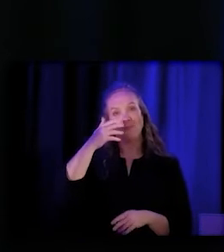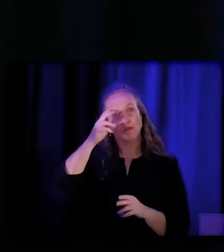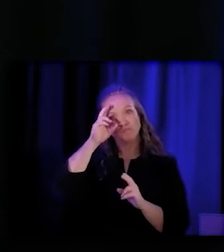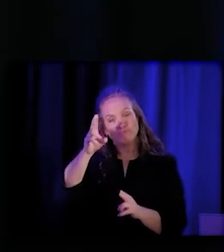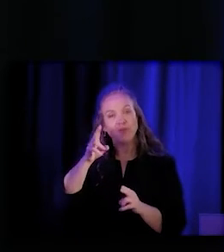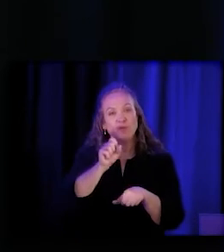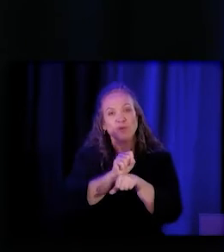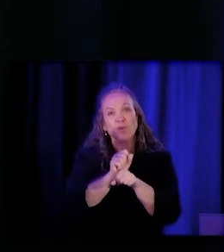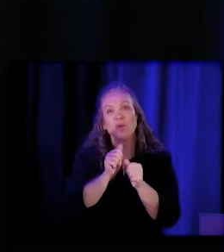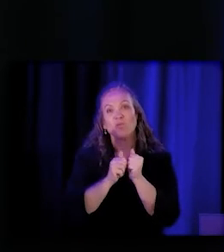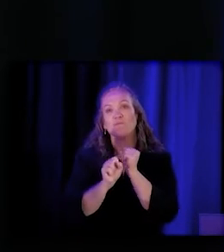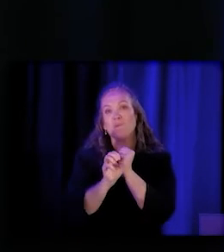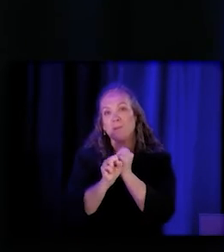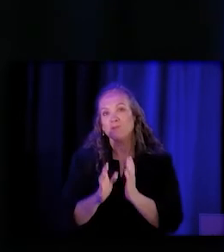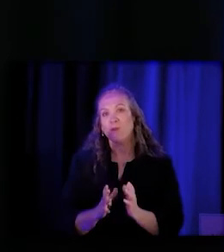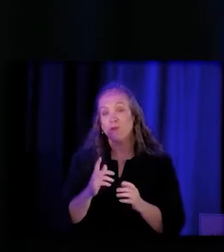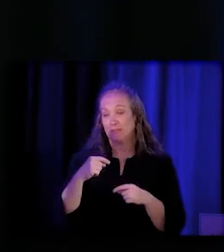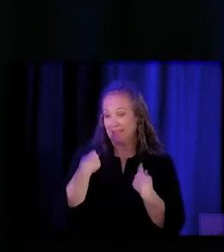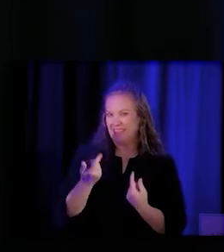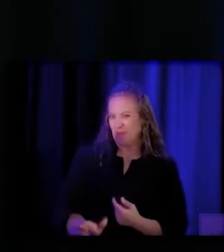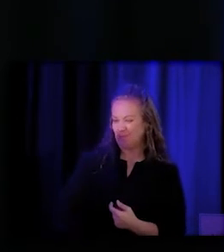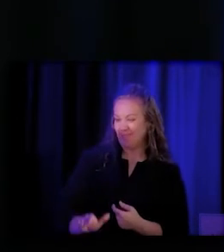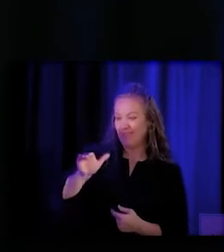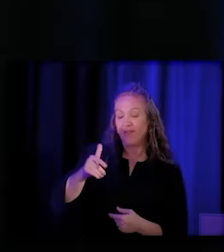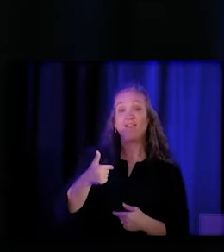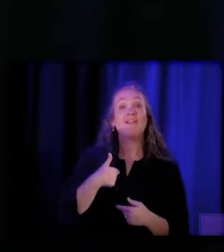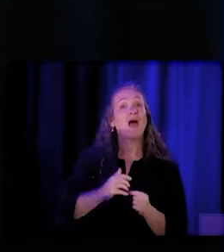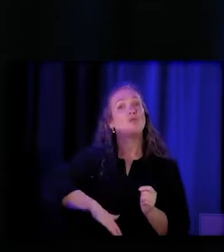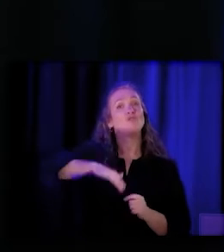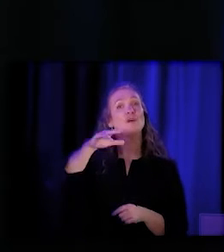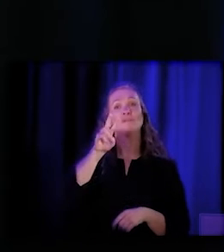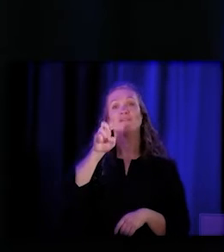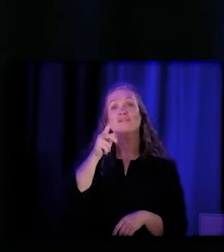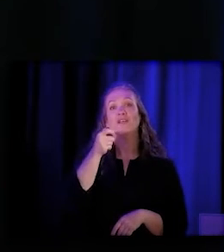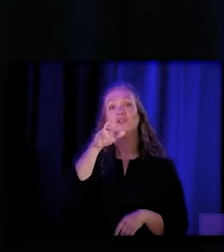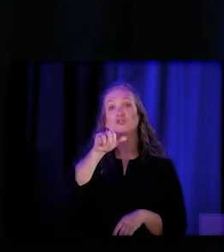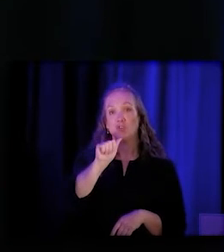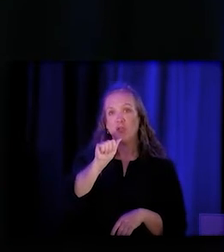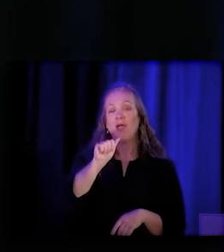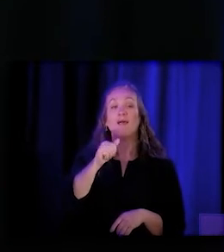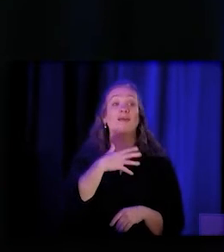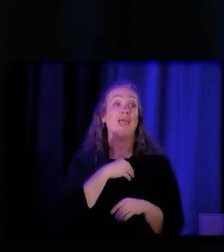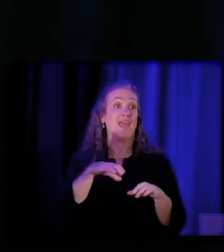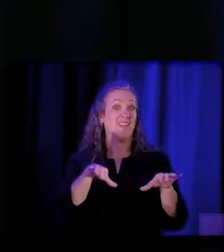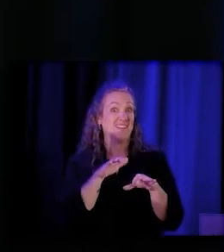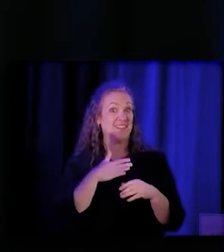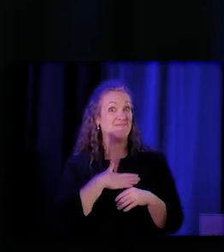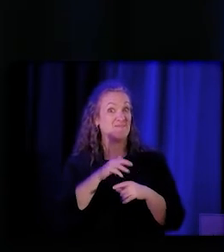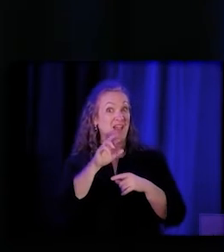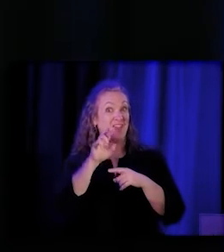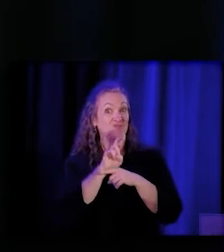since I was little, I grew up in Ventura County, did my residency in Ventura County, where I worked with Promotores there.